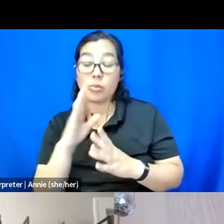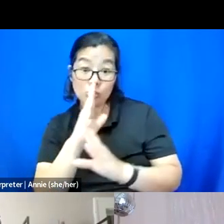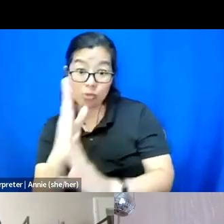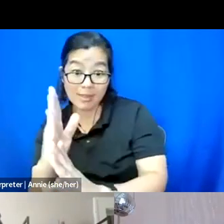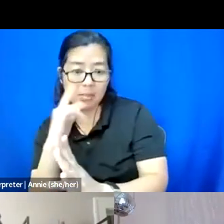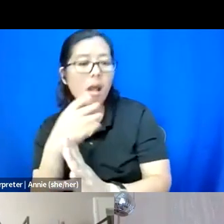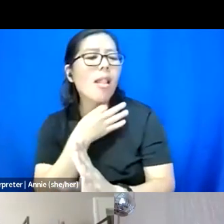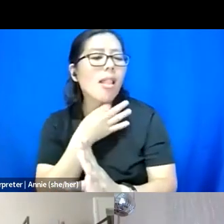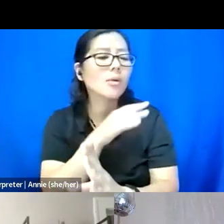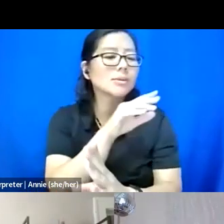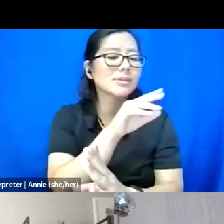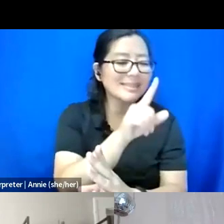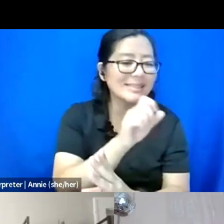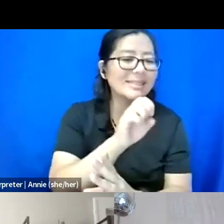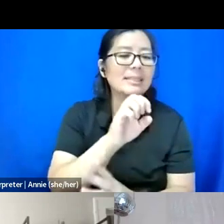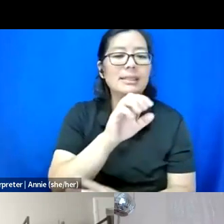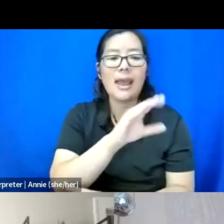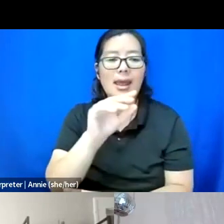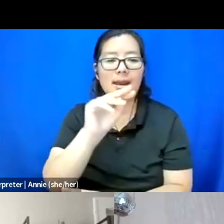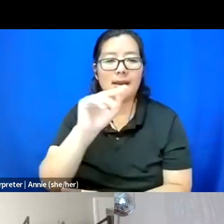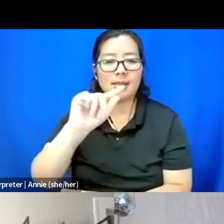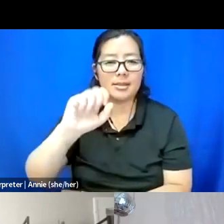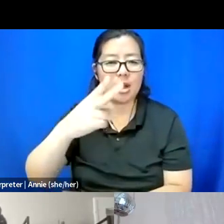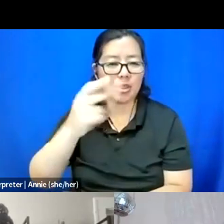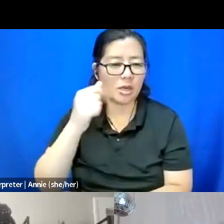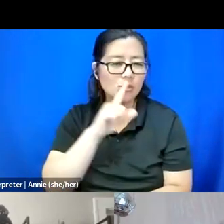and Natasha, I imagine that there are threats in your work as, so.